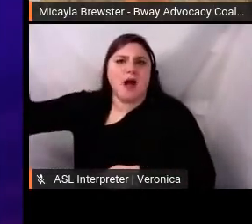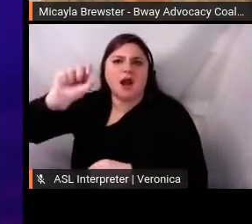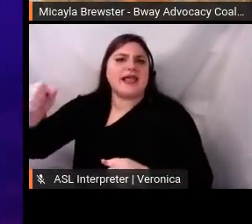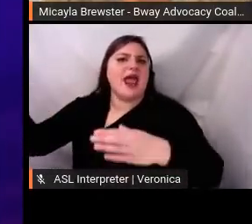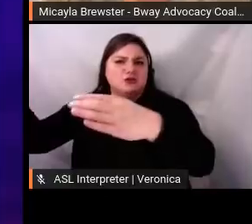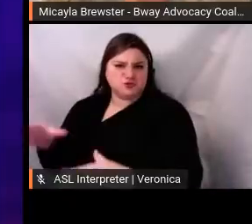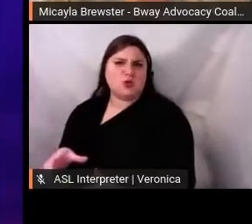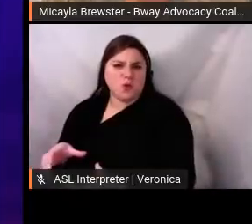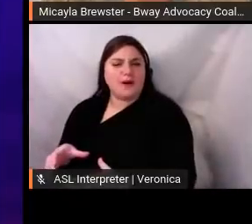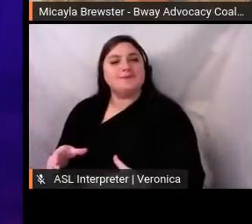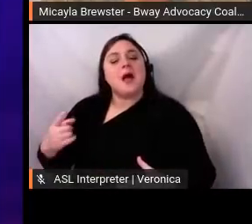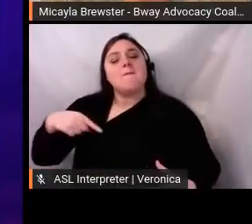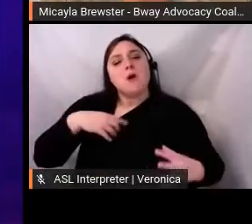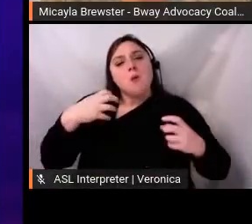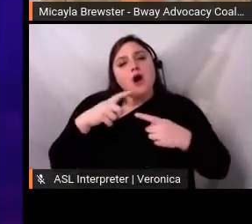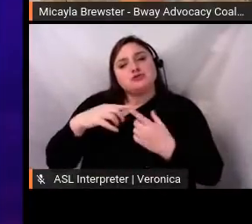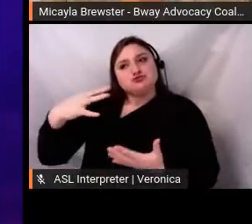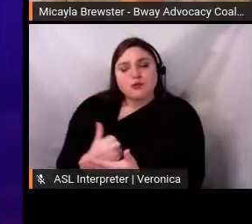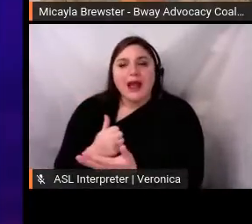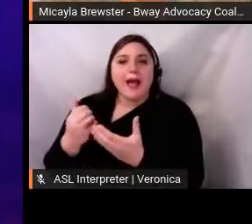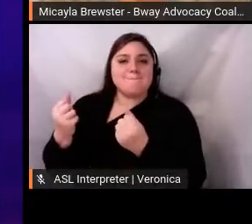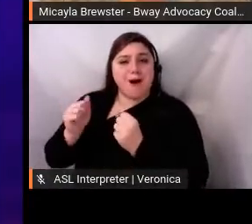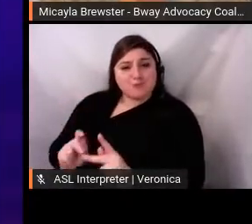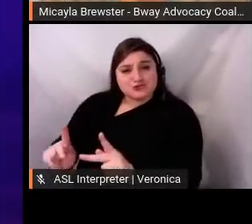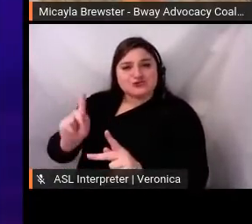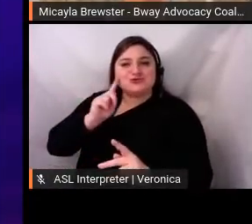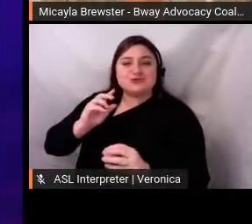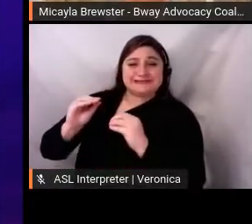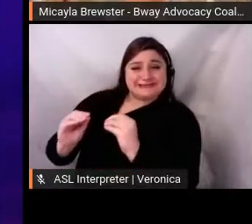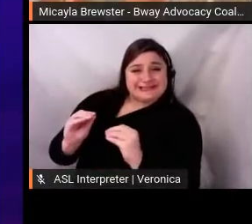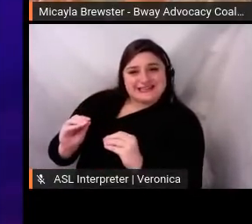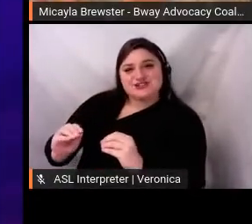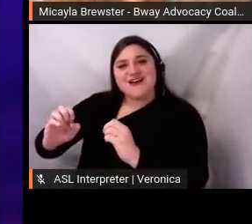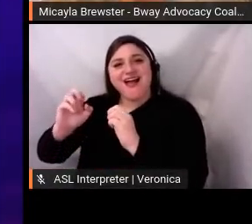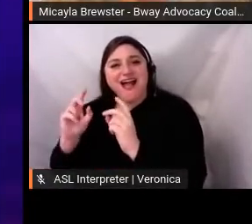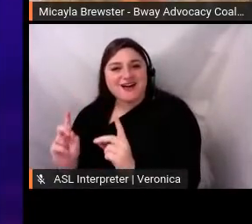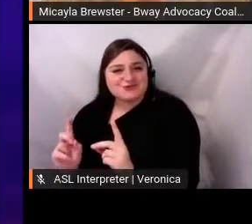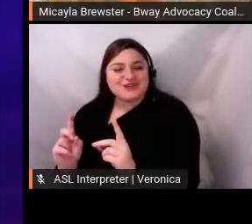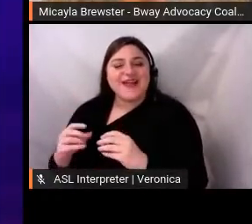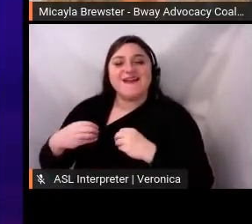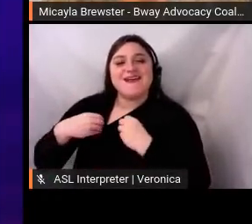of education on the issues by bringing up examples of some common